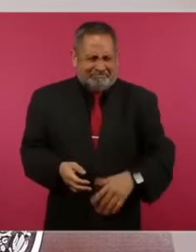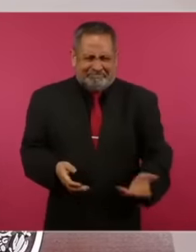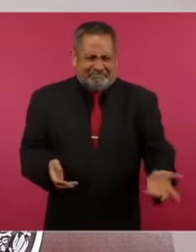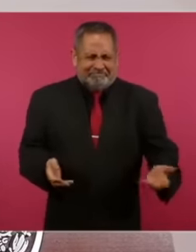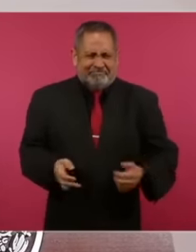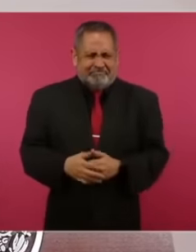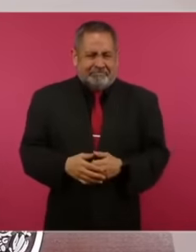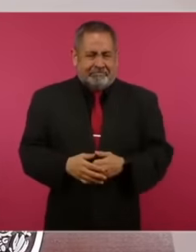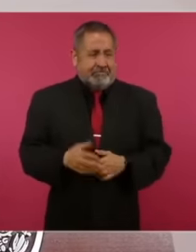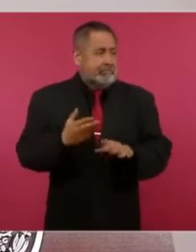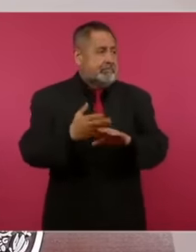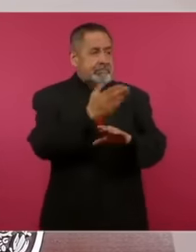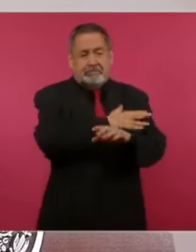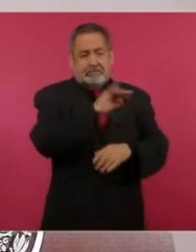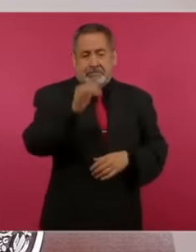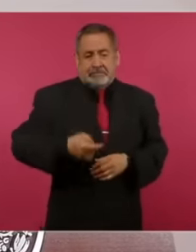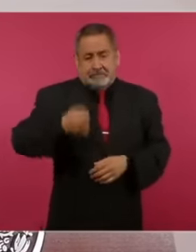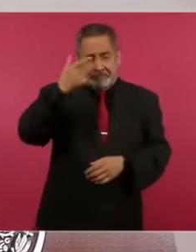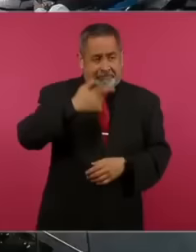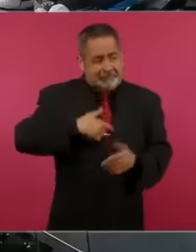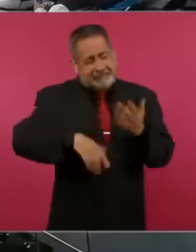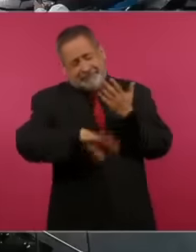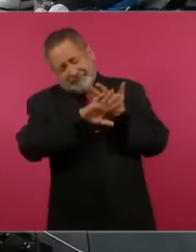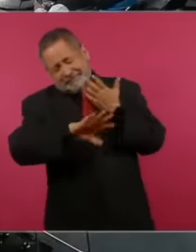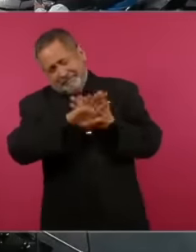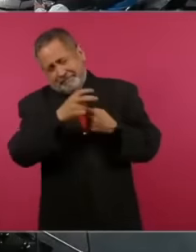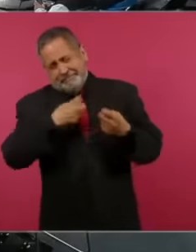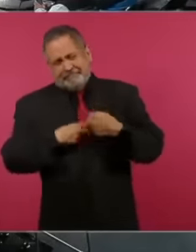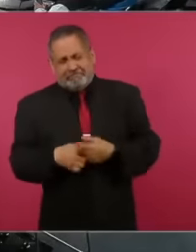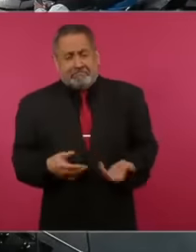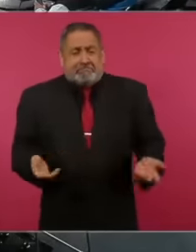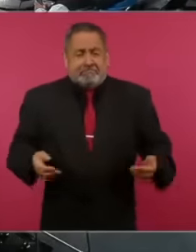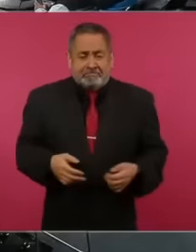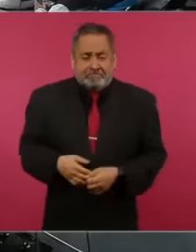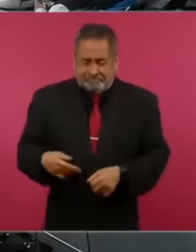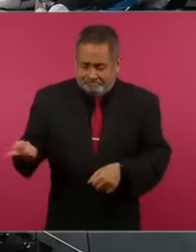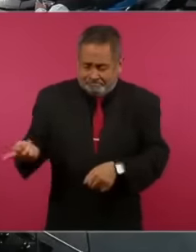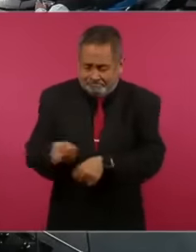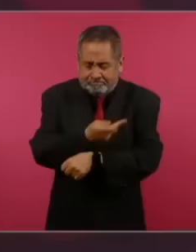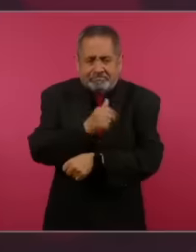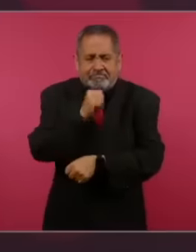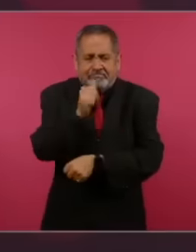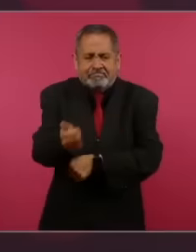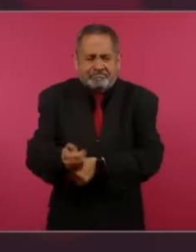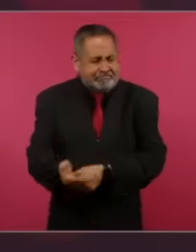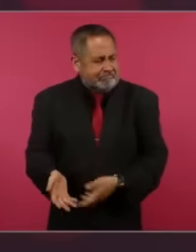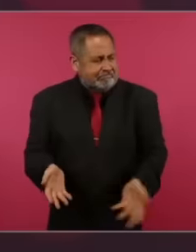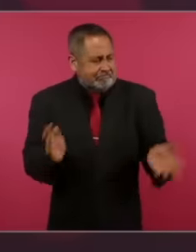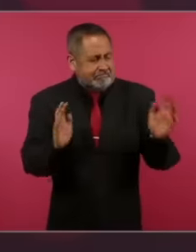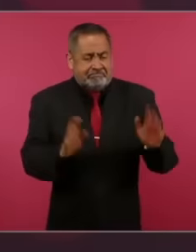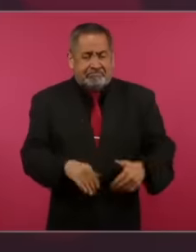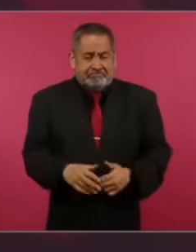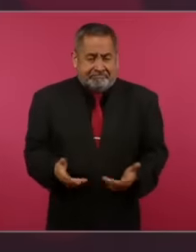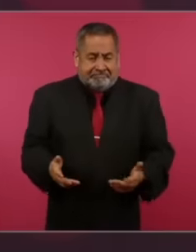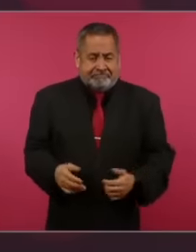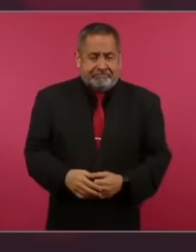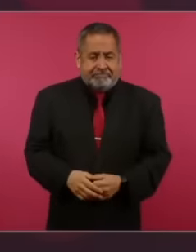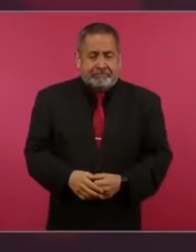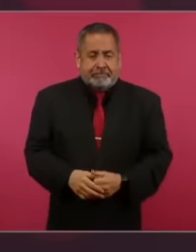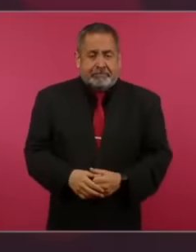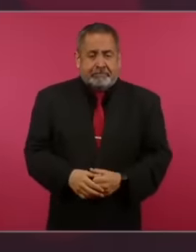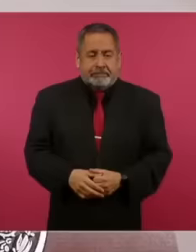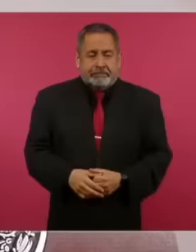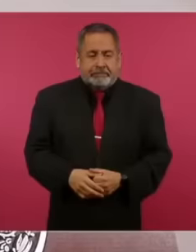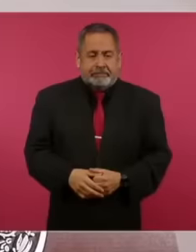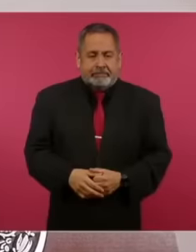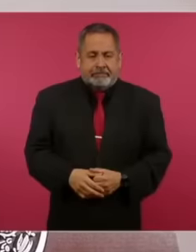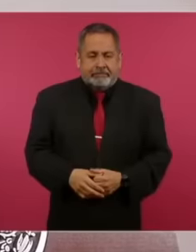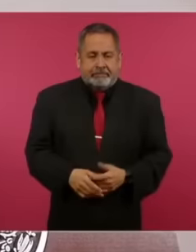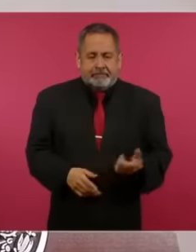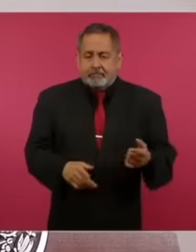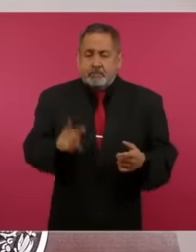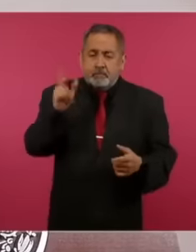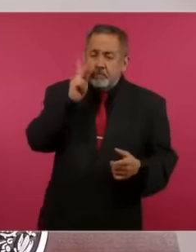As it has never been seen before and nothing happens, nothing happens, they do not present a